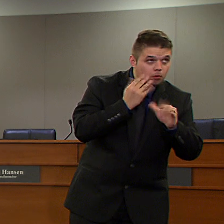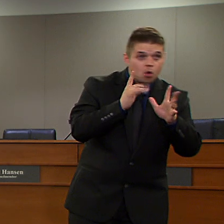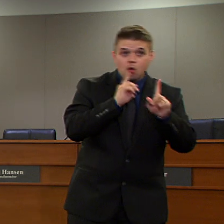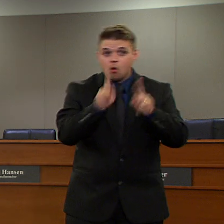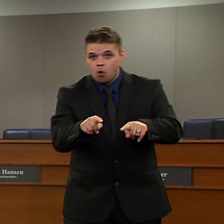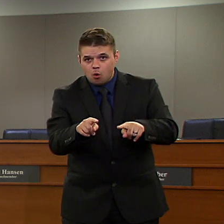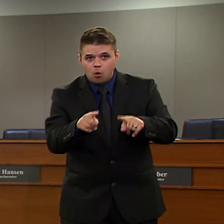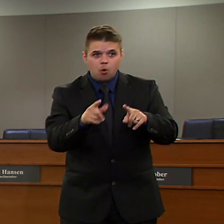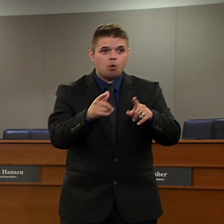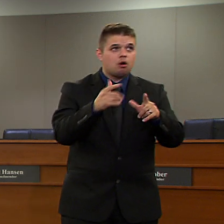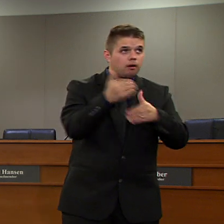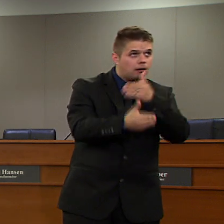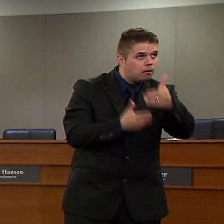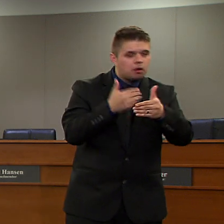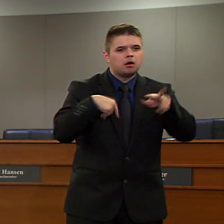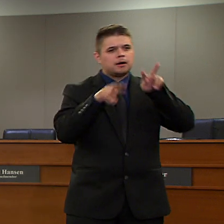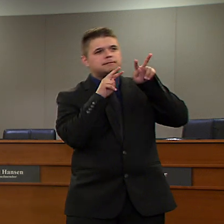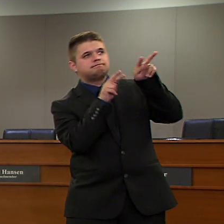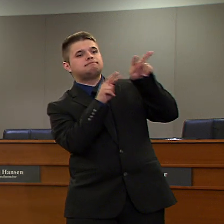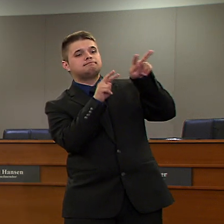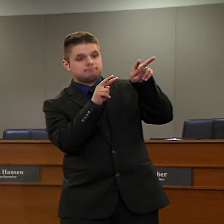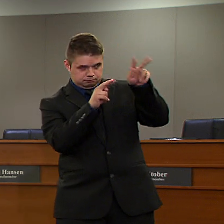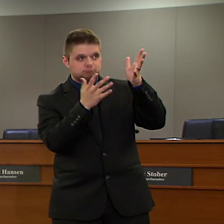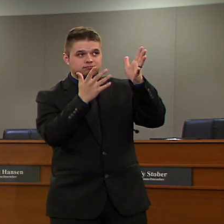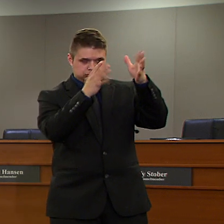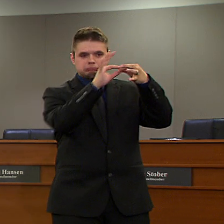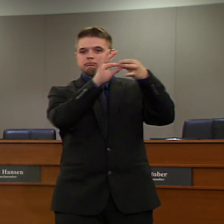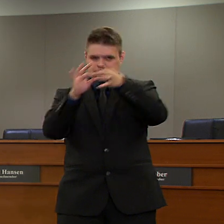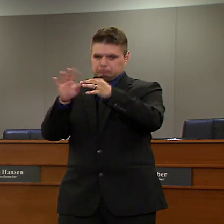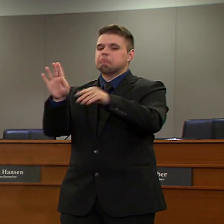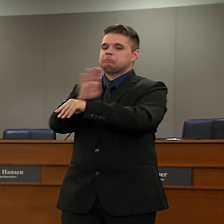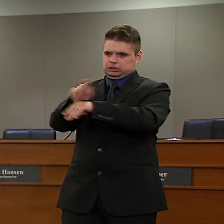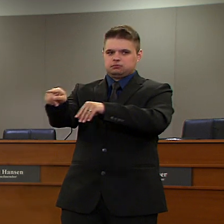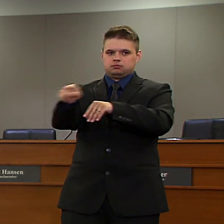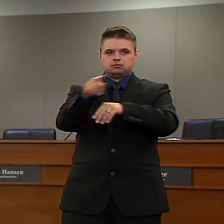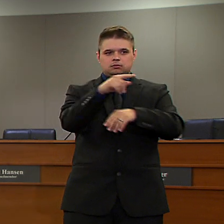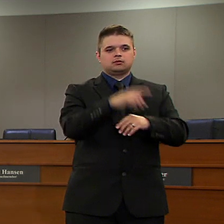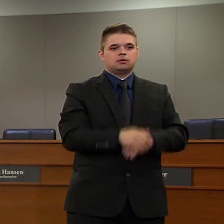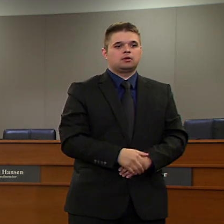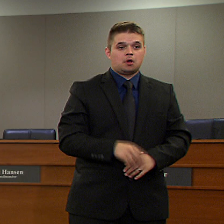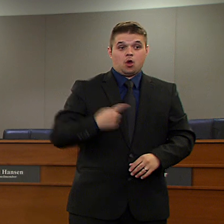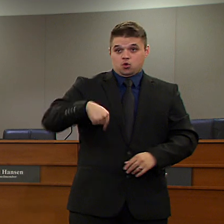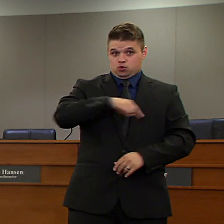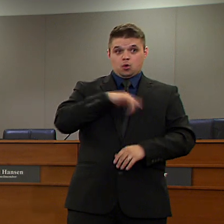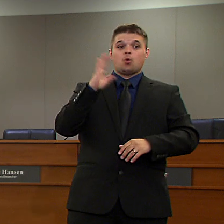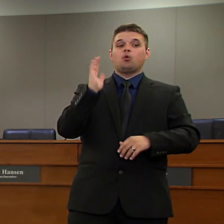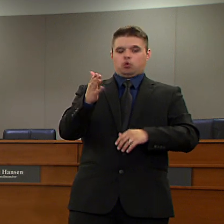businesses. And when we do, we'll start to gradually and carefully see